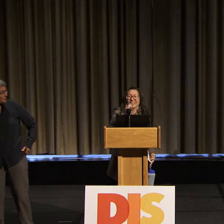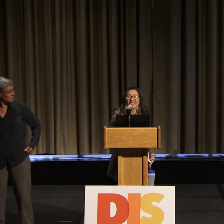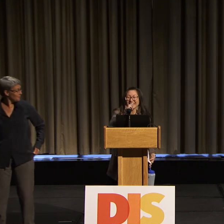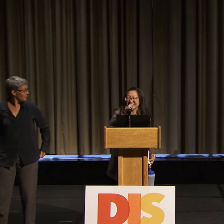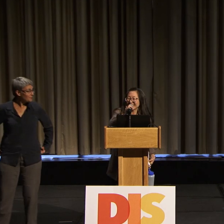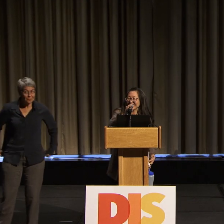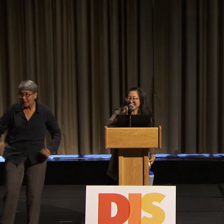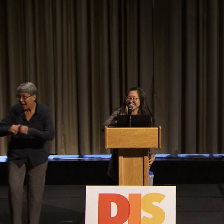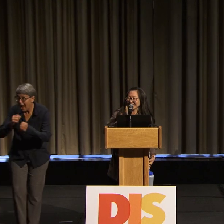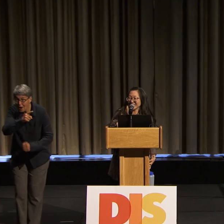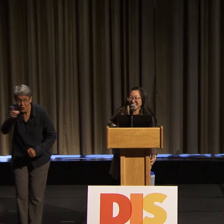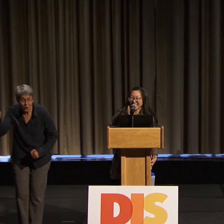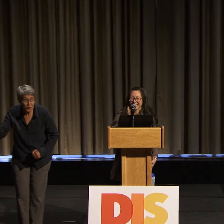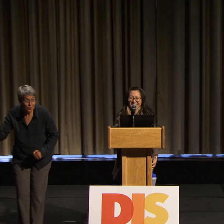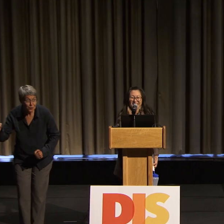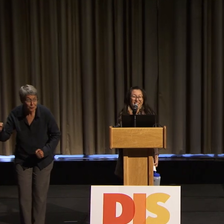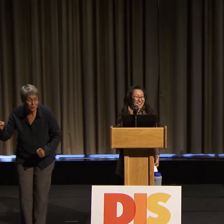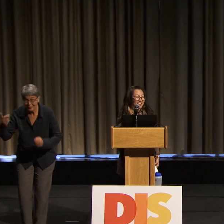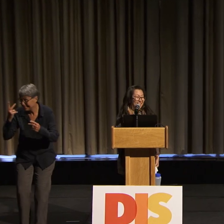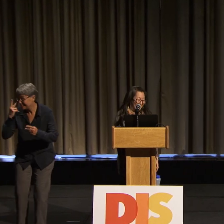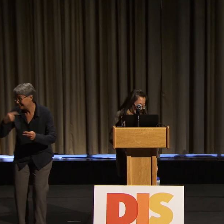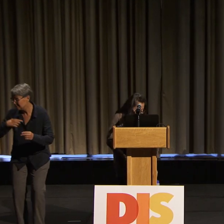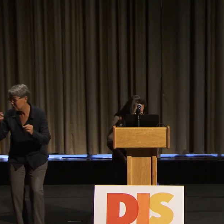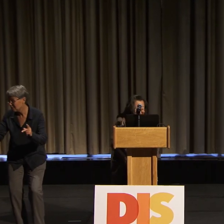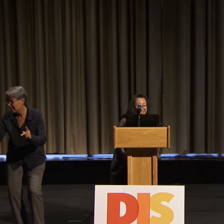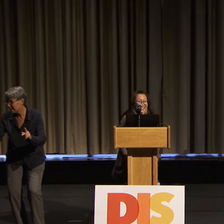How are you? Can you see me? Sort of.